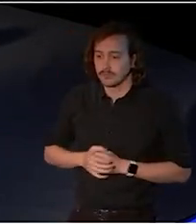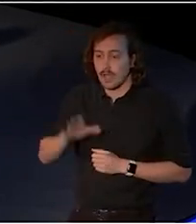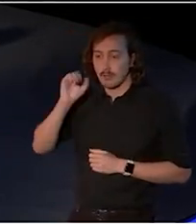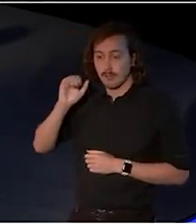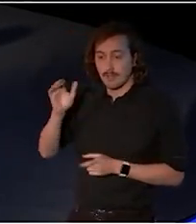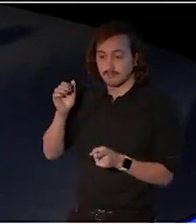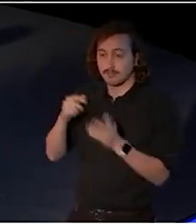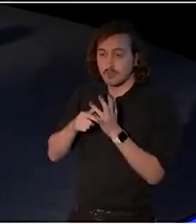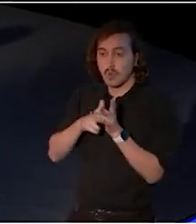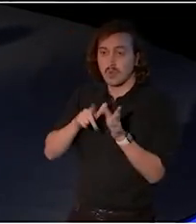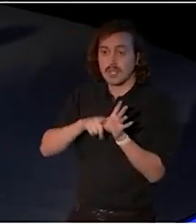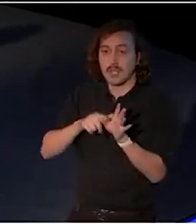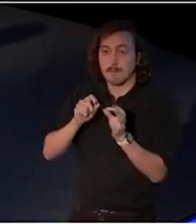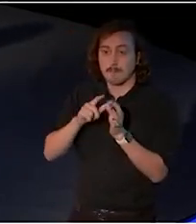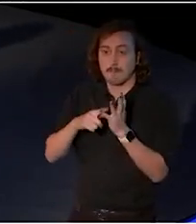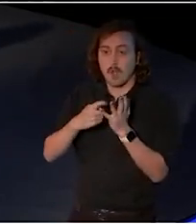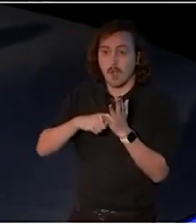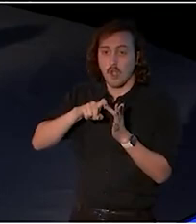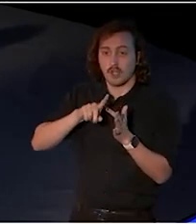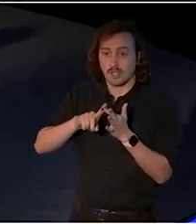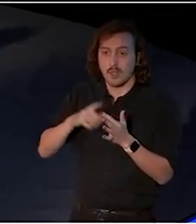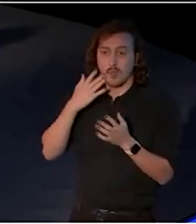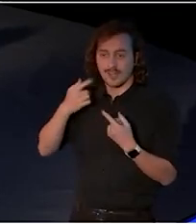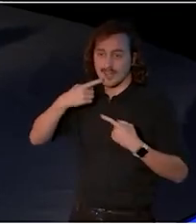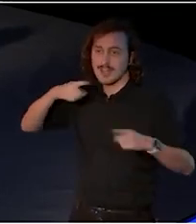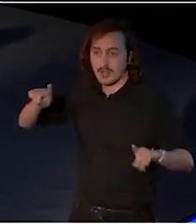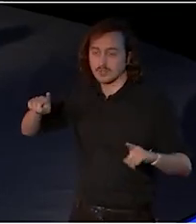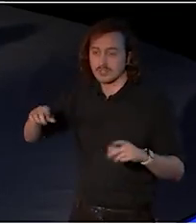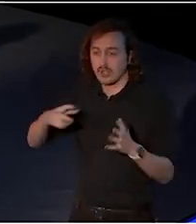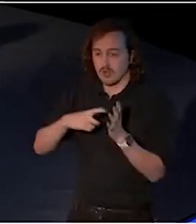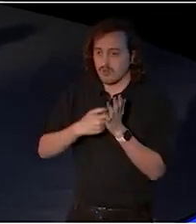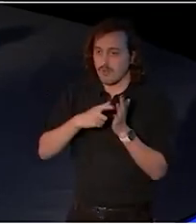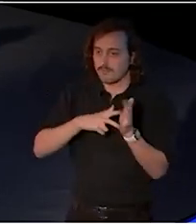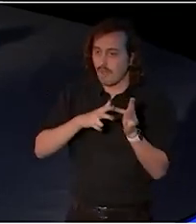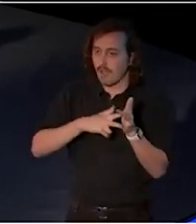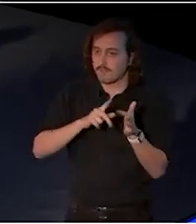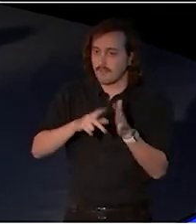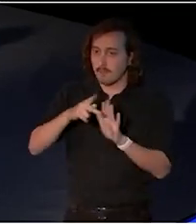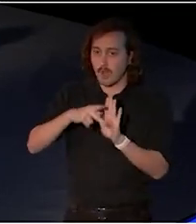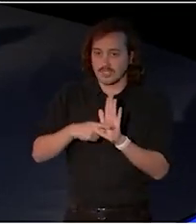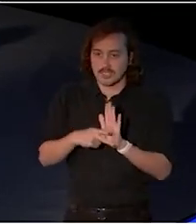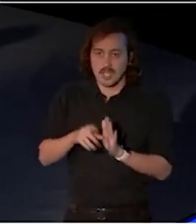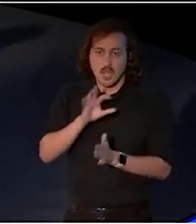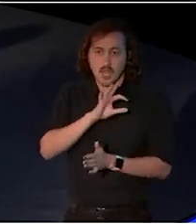He said that a cultural policy is not an arts minister's policy. It's a whole of government policy which requires